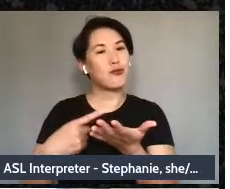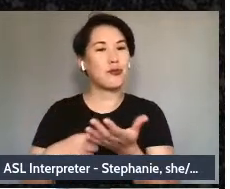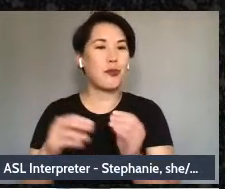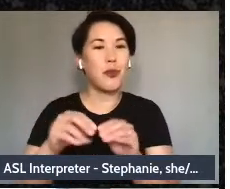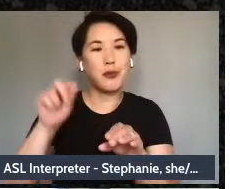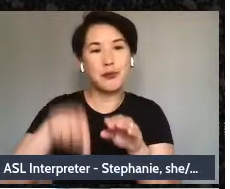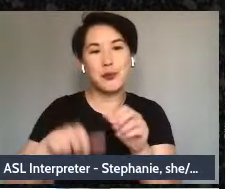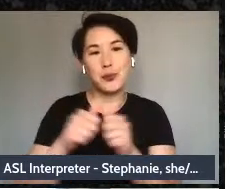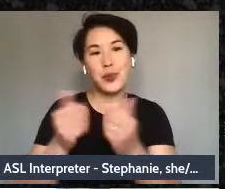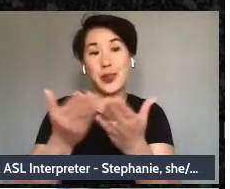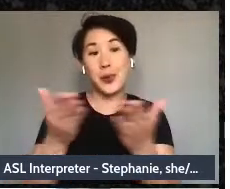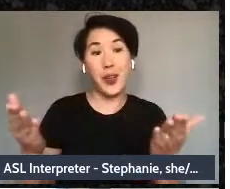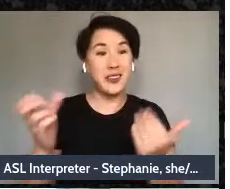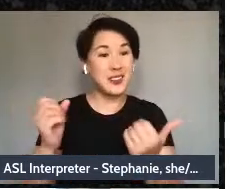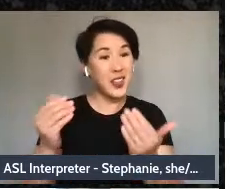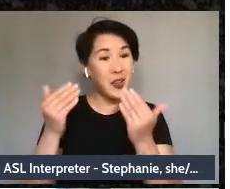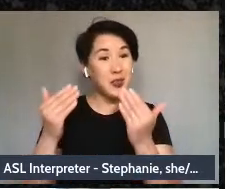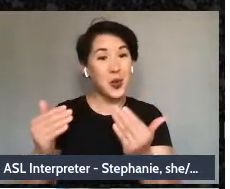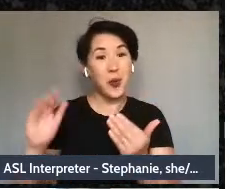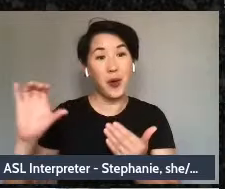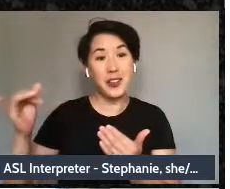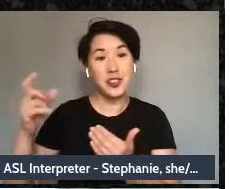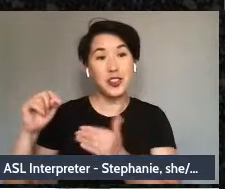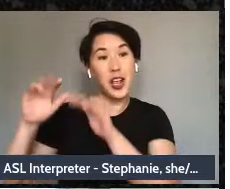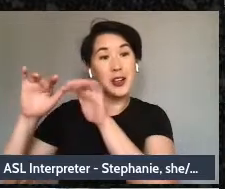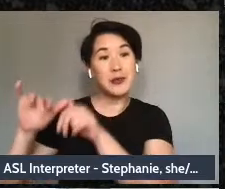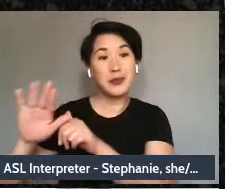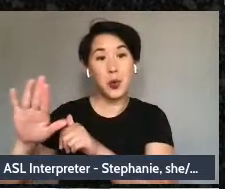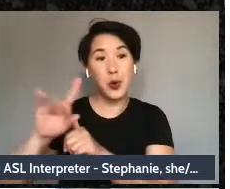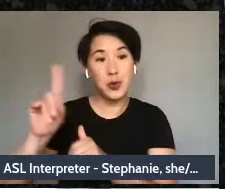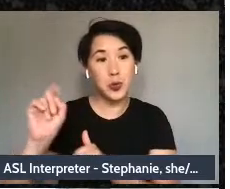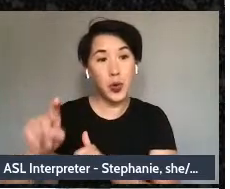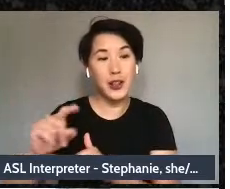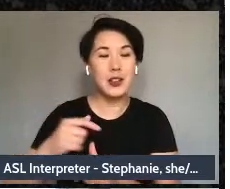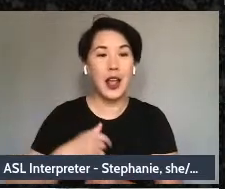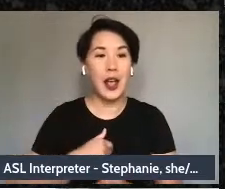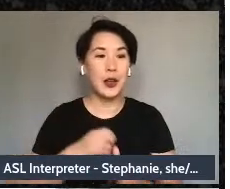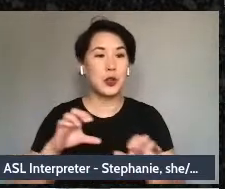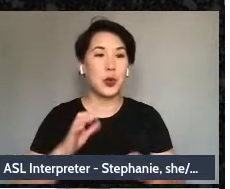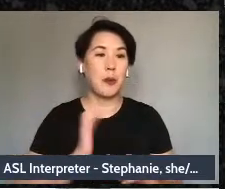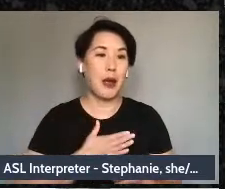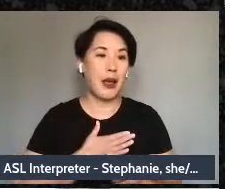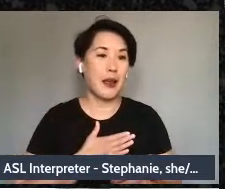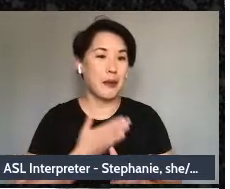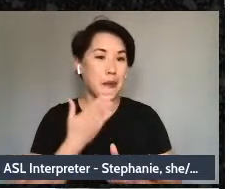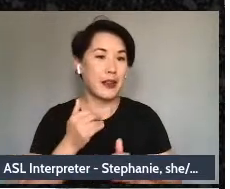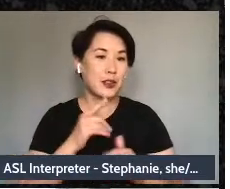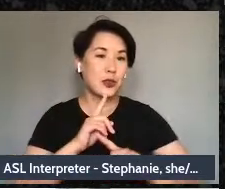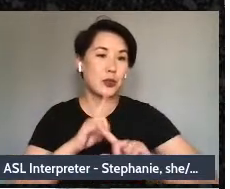them down on the chat and I’ll read them out loud and we'll do our best to answer them and